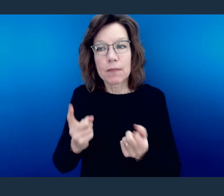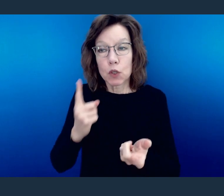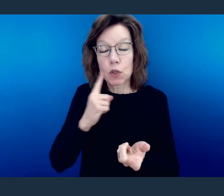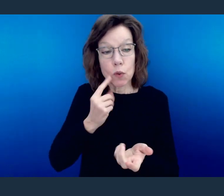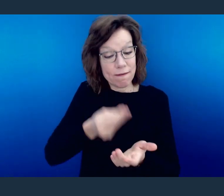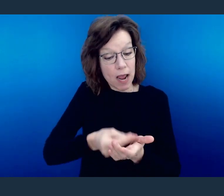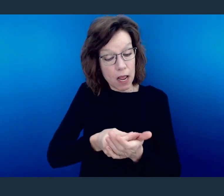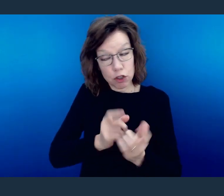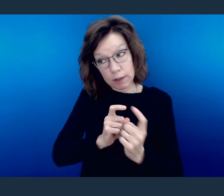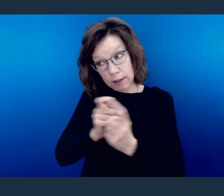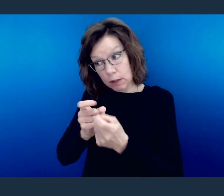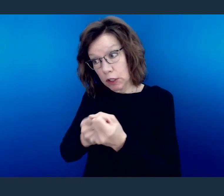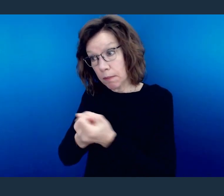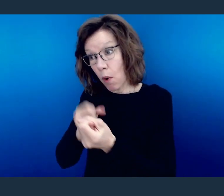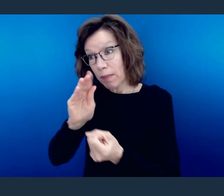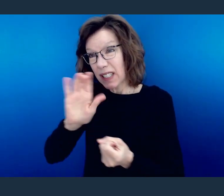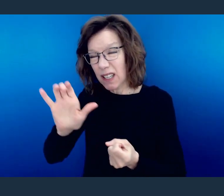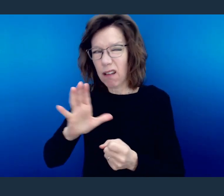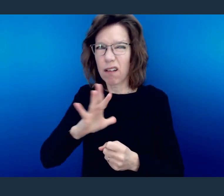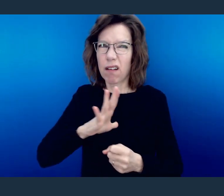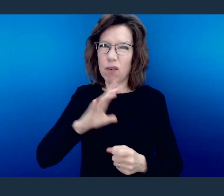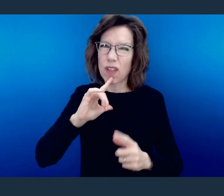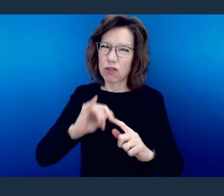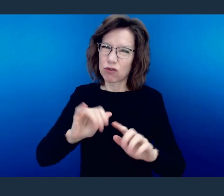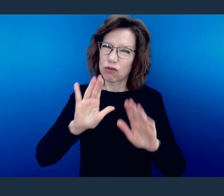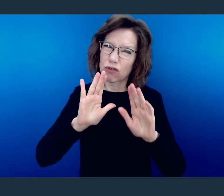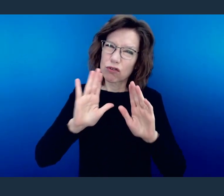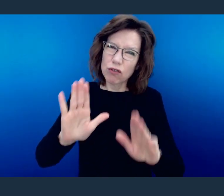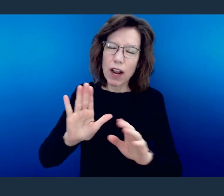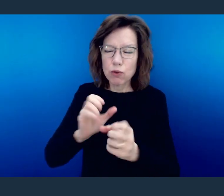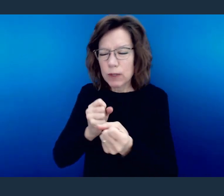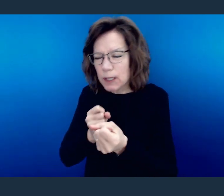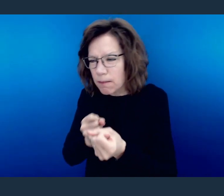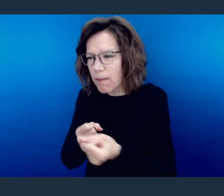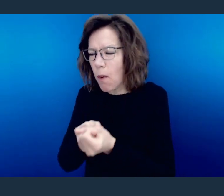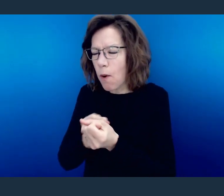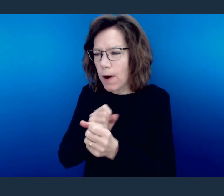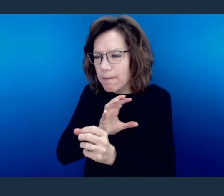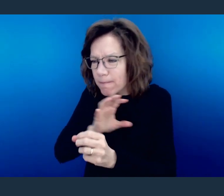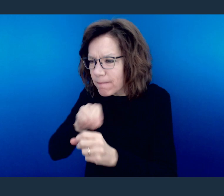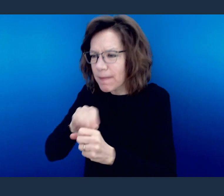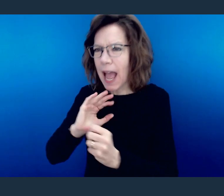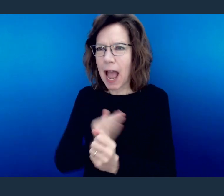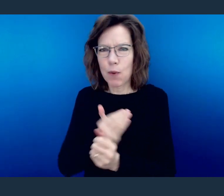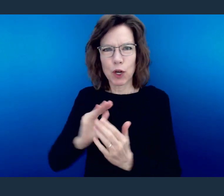Financially supporting Bethany is a great way to sow in to the ministry that's happening right here in our community.